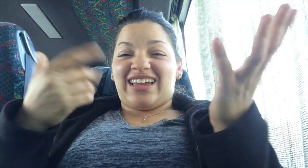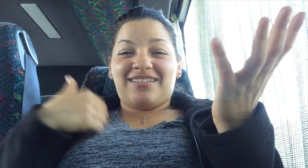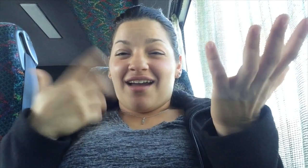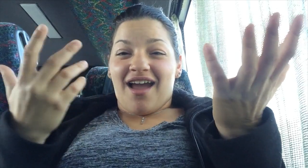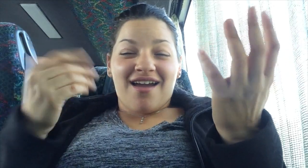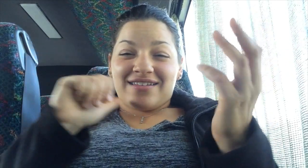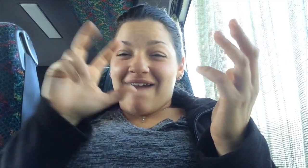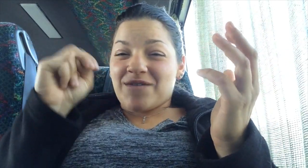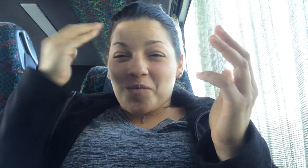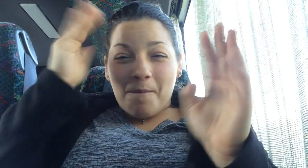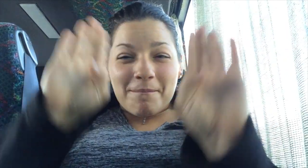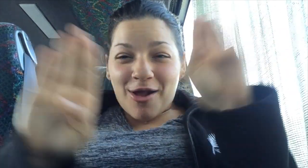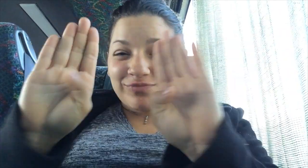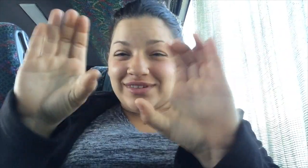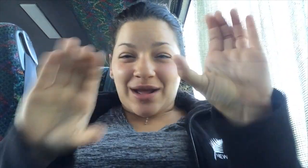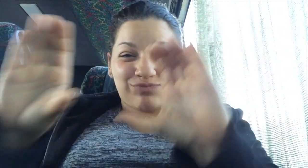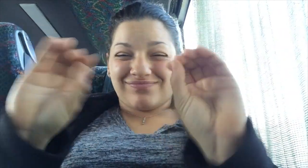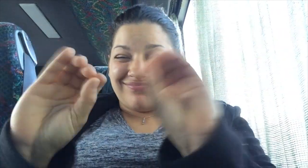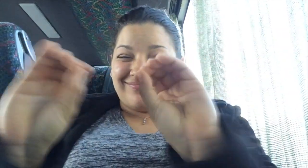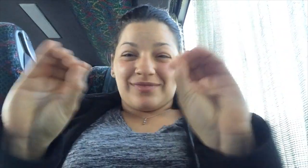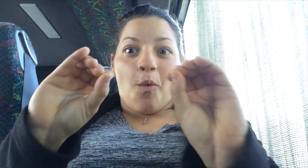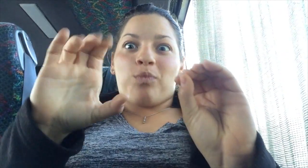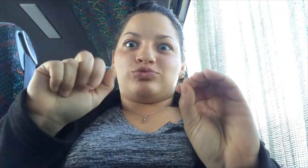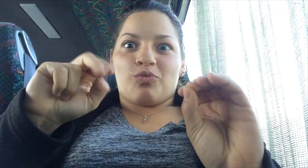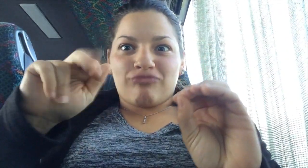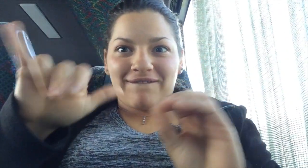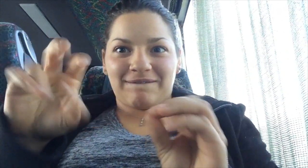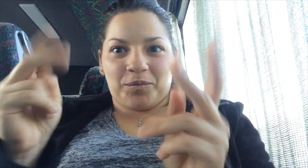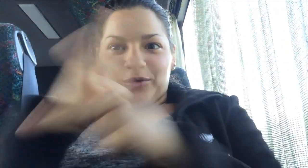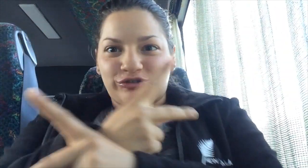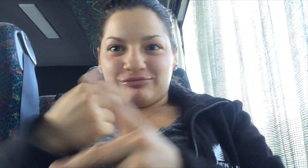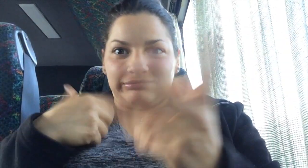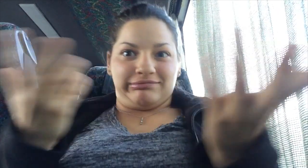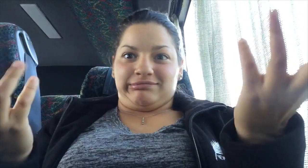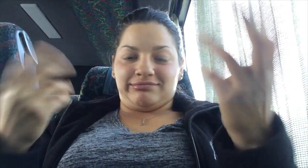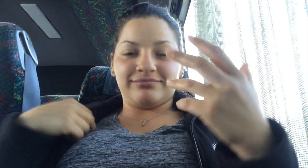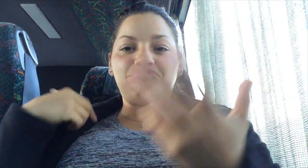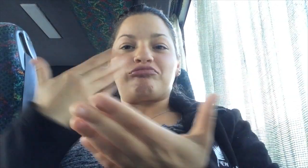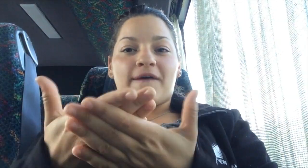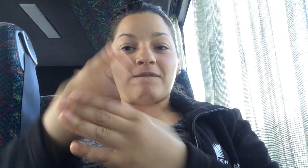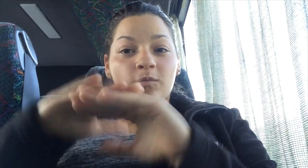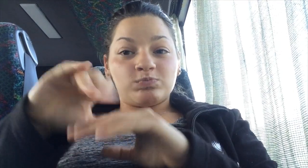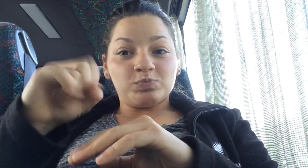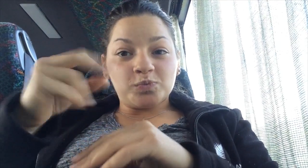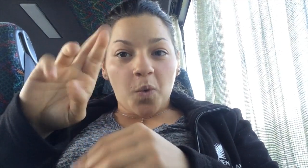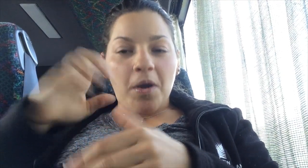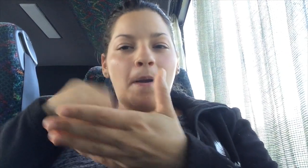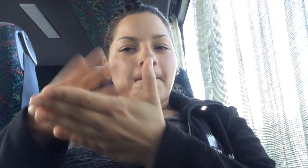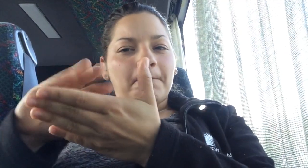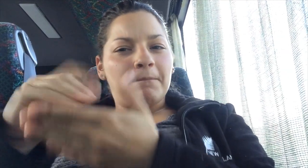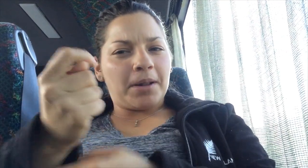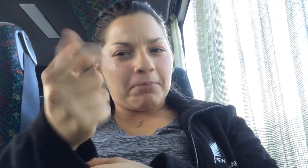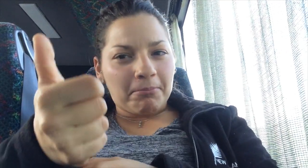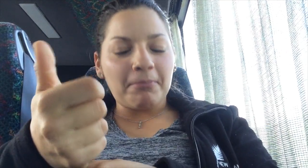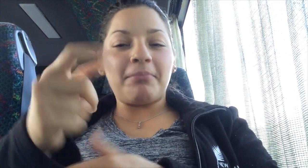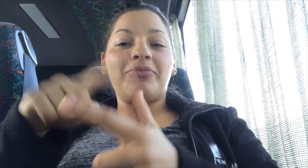I didn't know anything about biology, chemistry, or even oceanography. I was clueless. When I arrived on shore, I picked up a little,